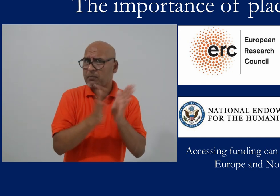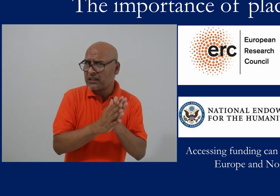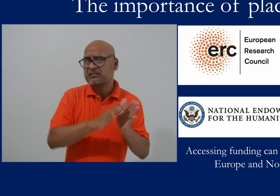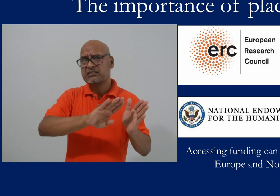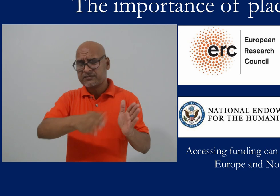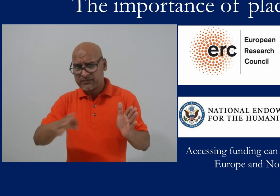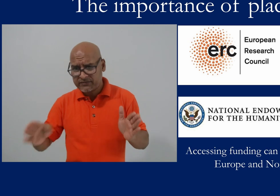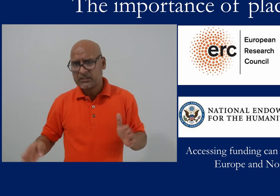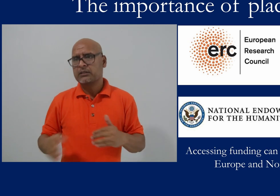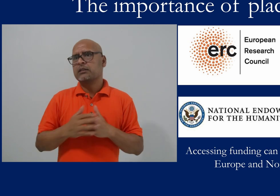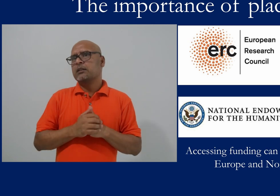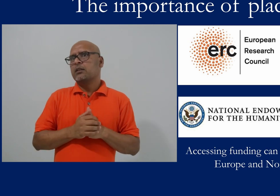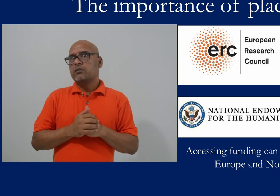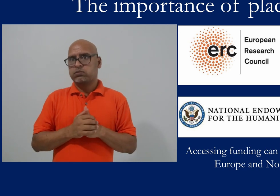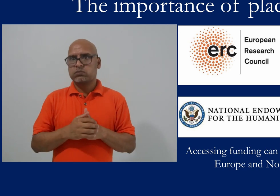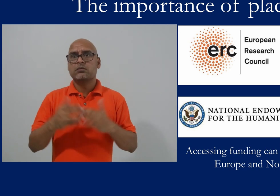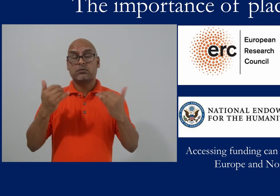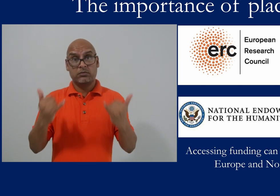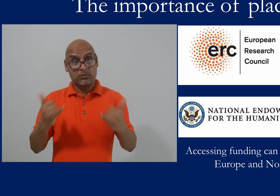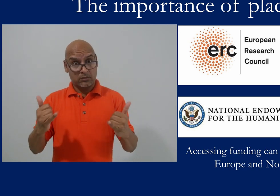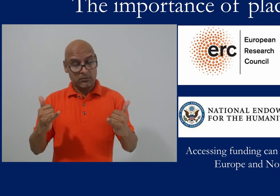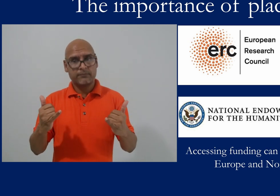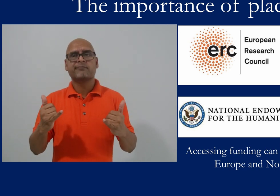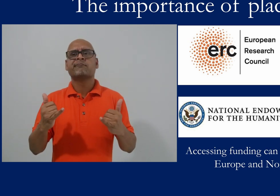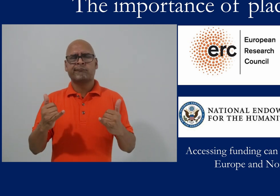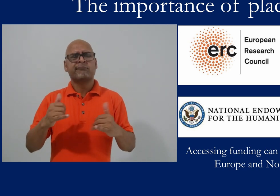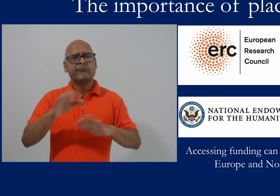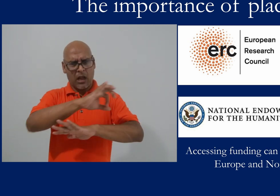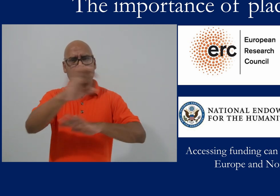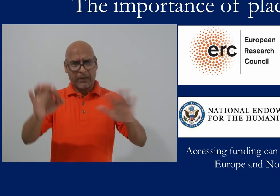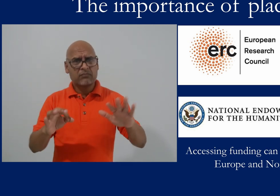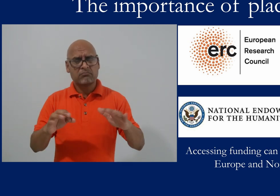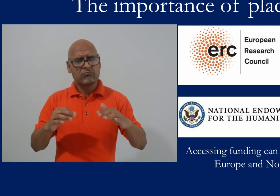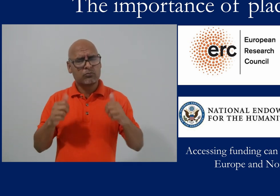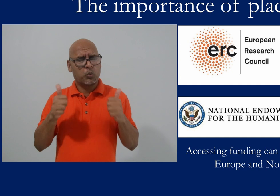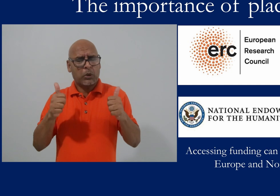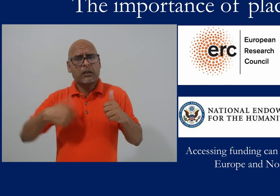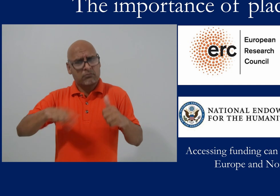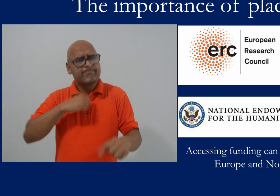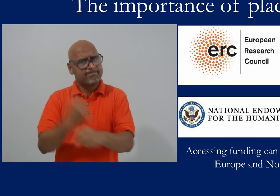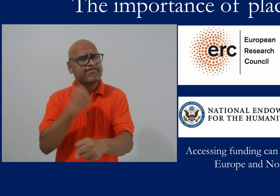these kind of projects, working on research and language documentation. Nonetheless we continue with our work in the Caribbean.